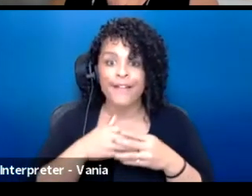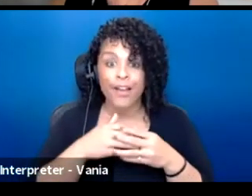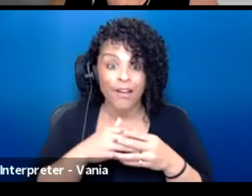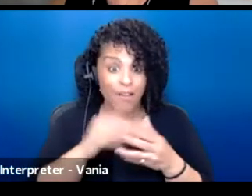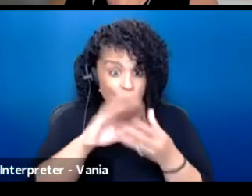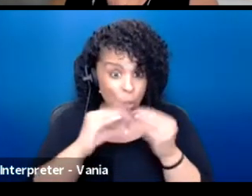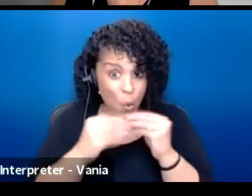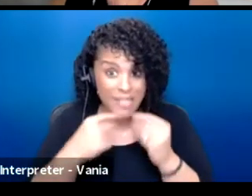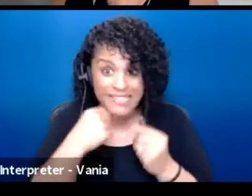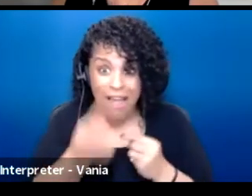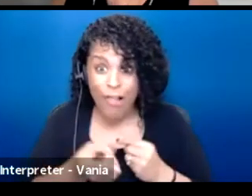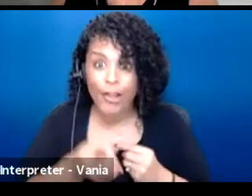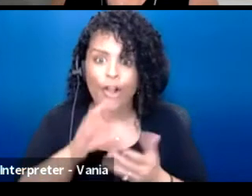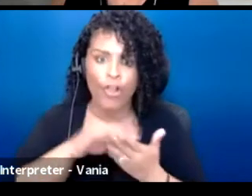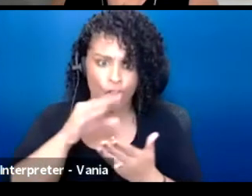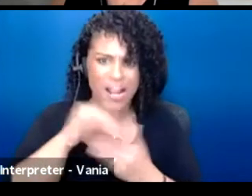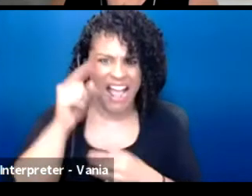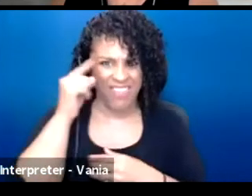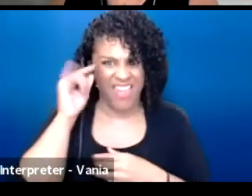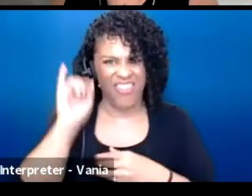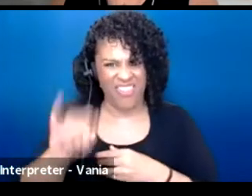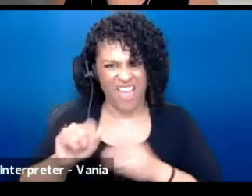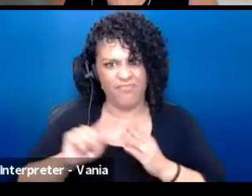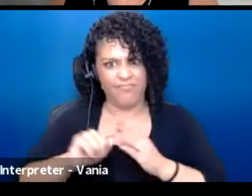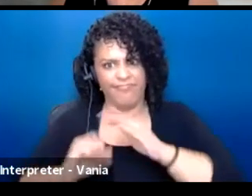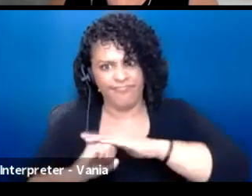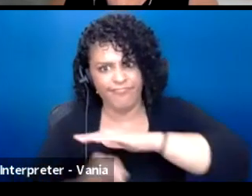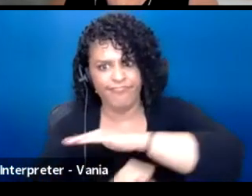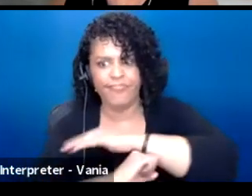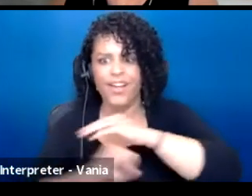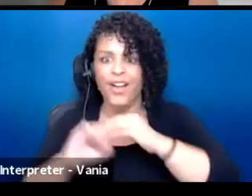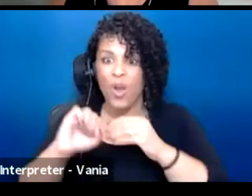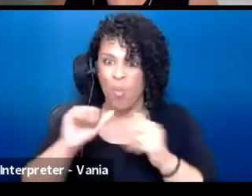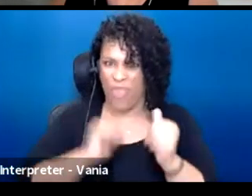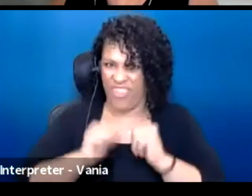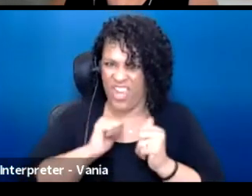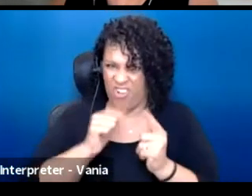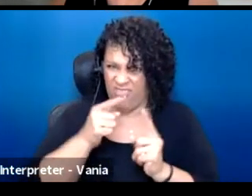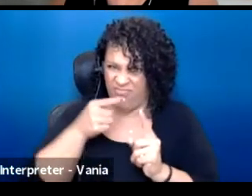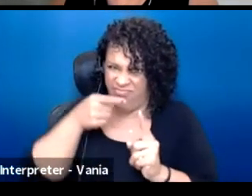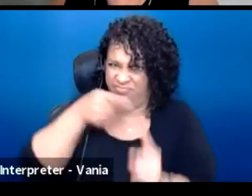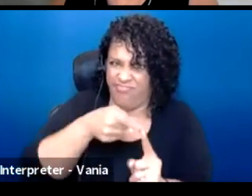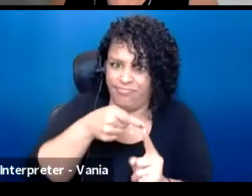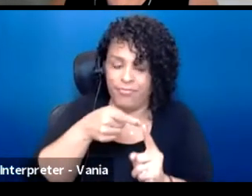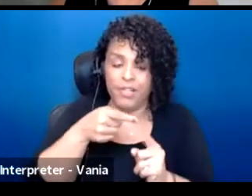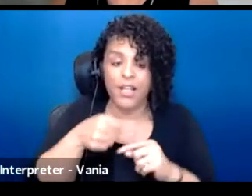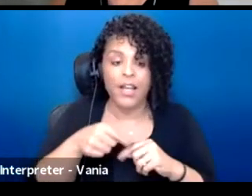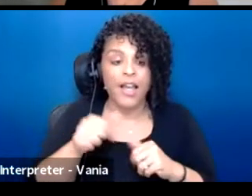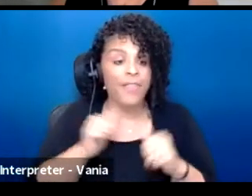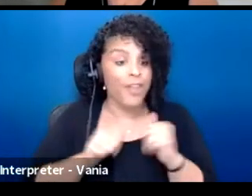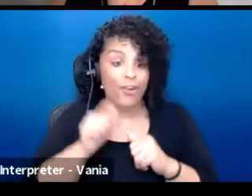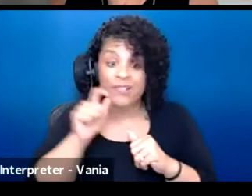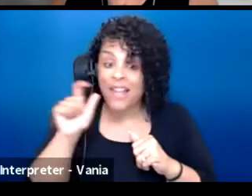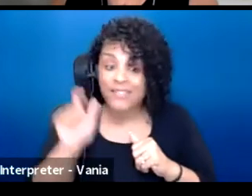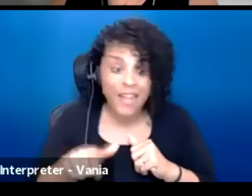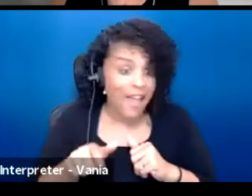which I think is fundamentally what theater really is about. And theater doesn't necessarily have to be